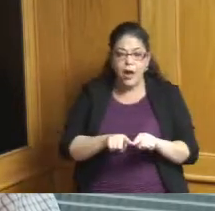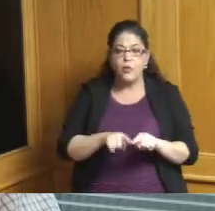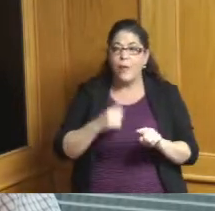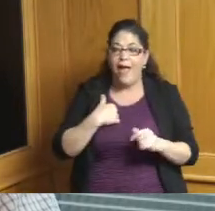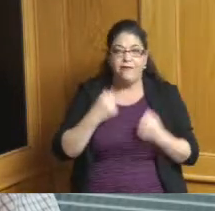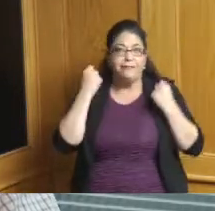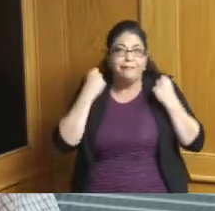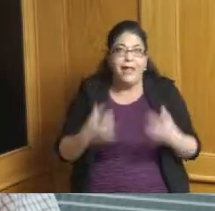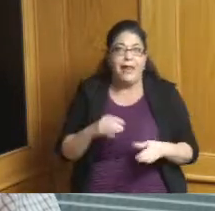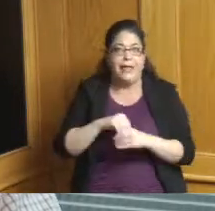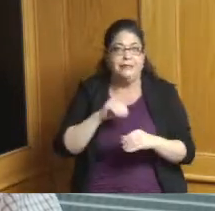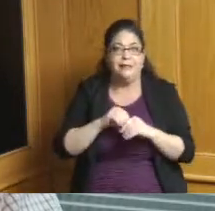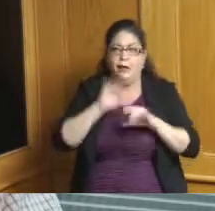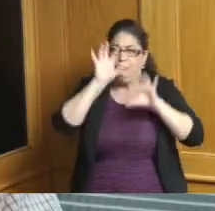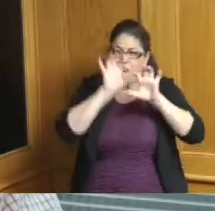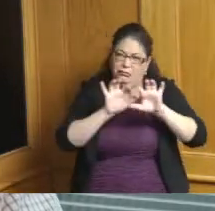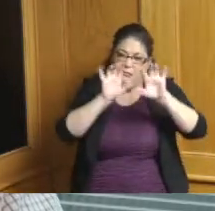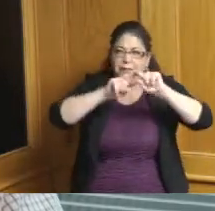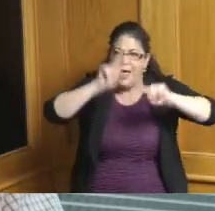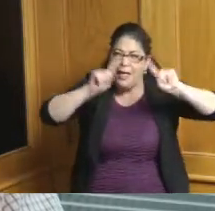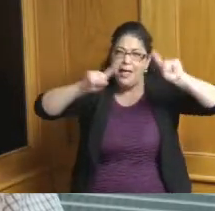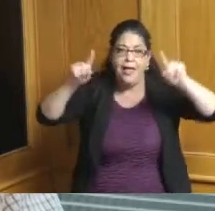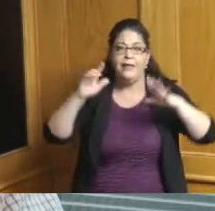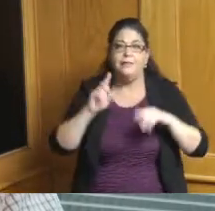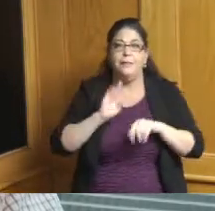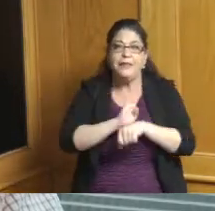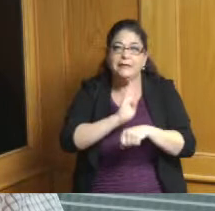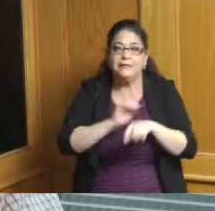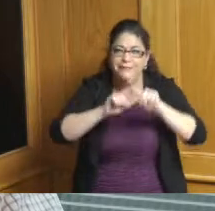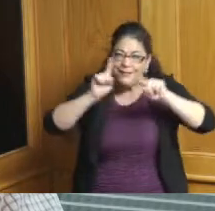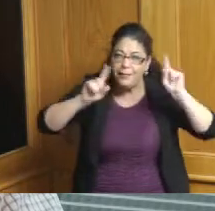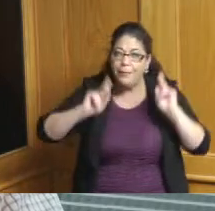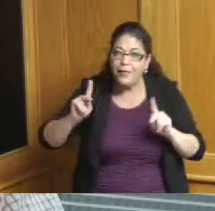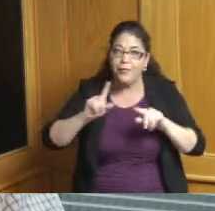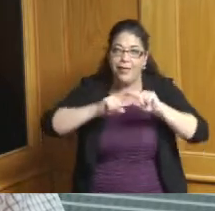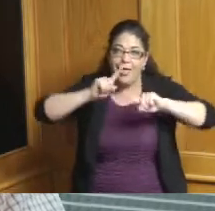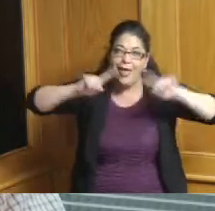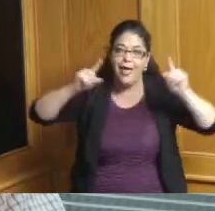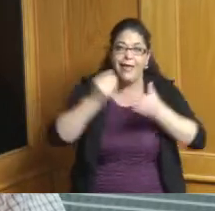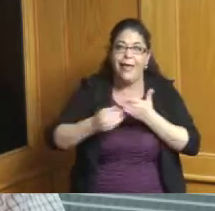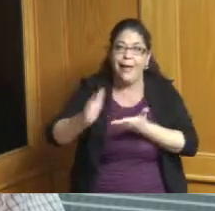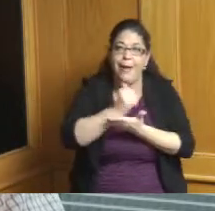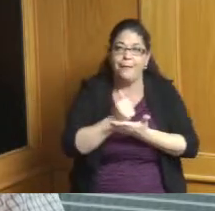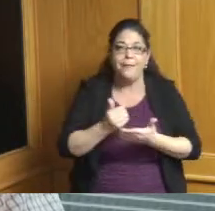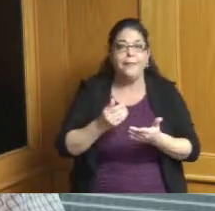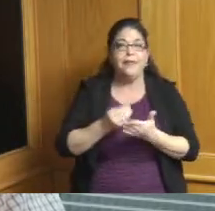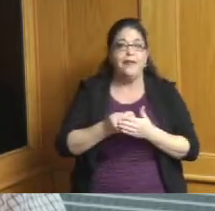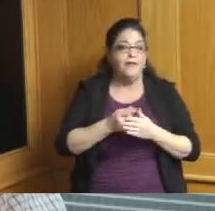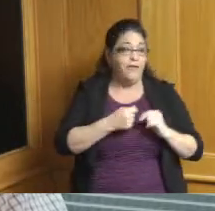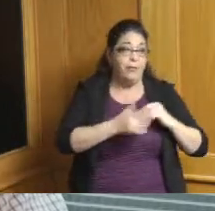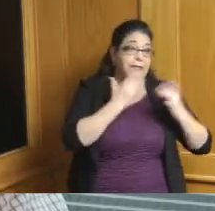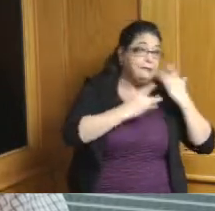of an entity but it's you know we've got you know income that all the way from the bottom to the top